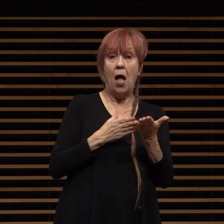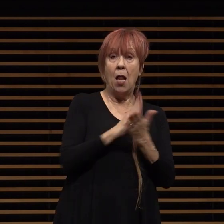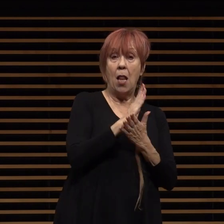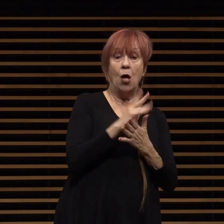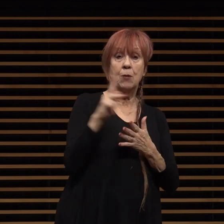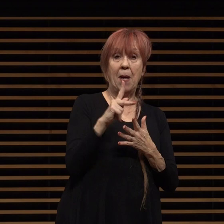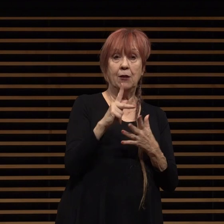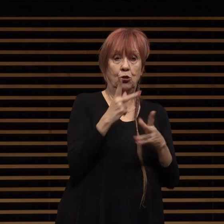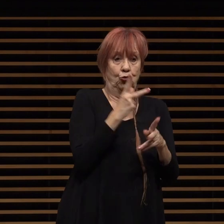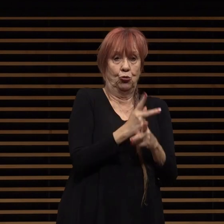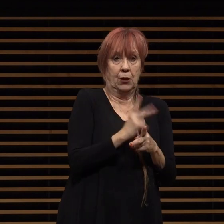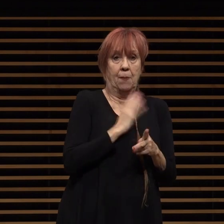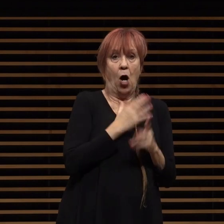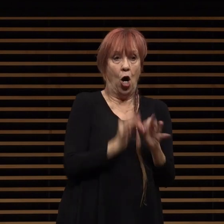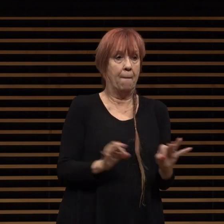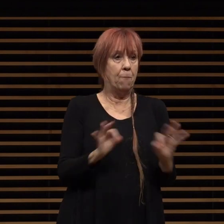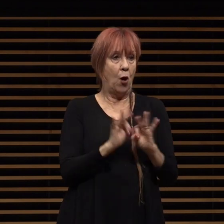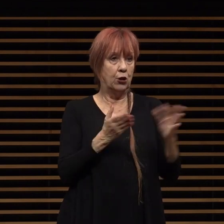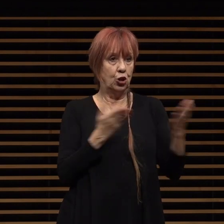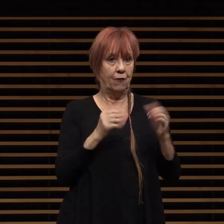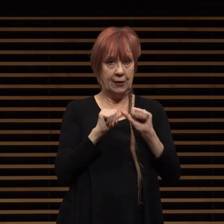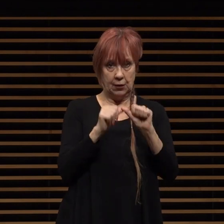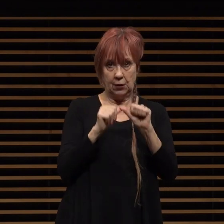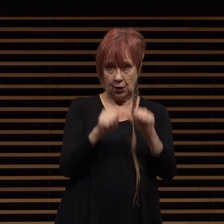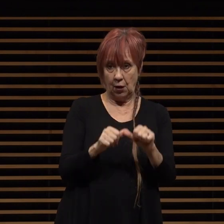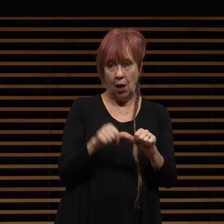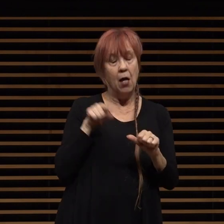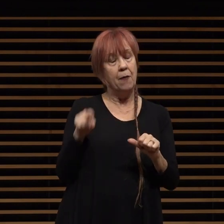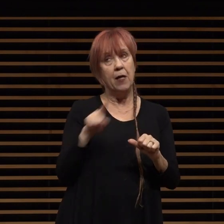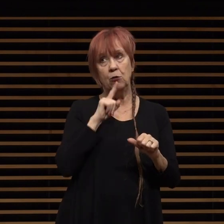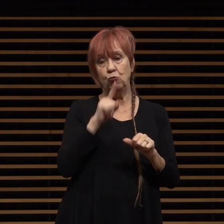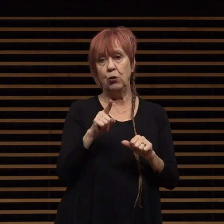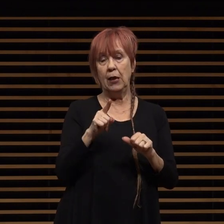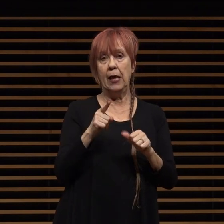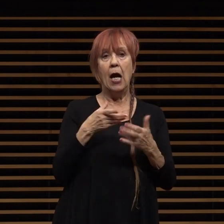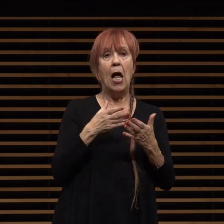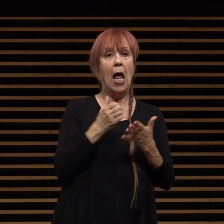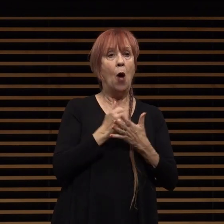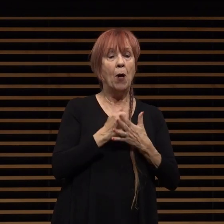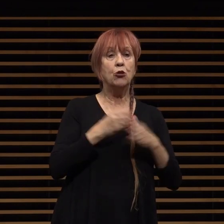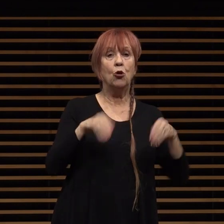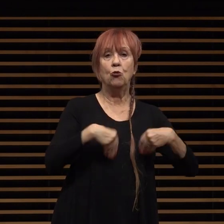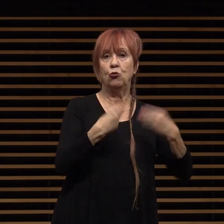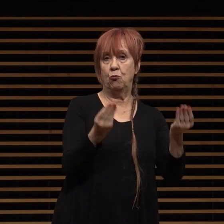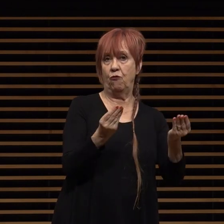services this saving grace has also allowed us to